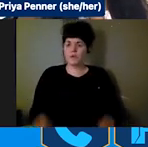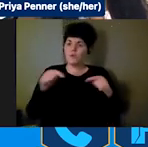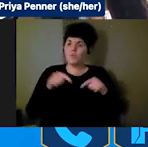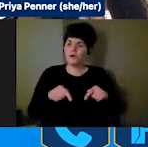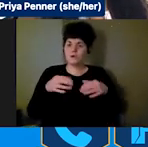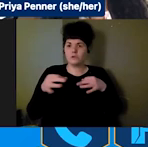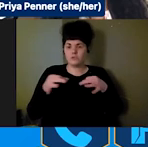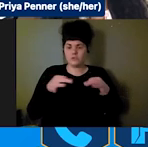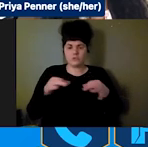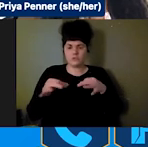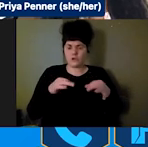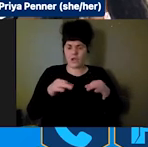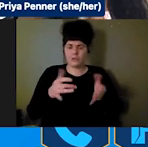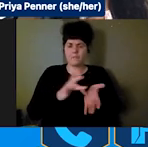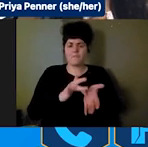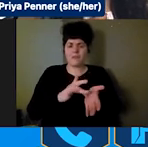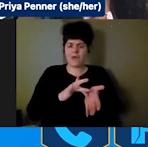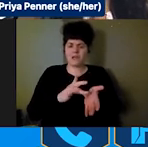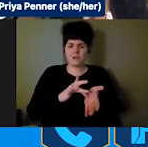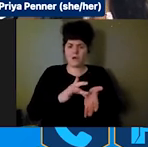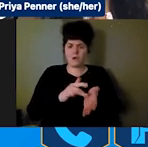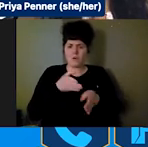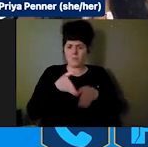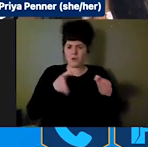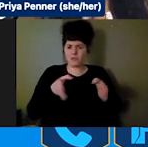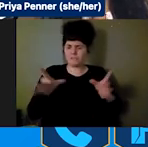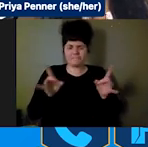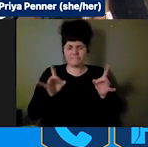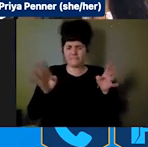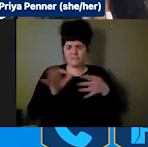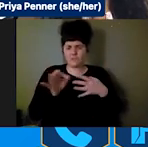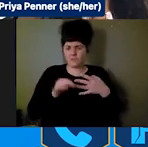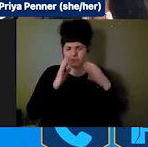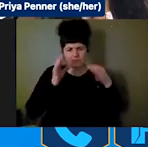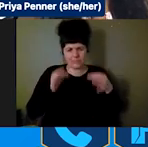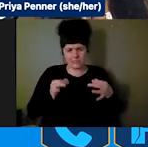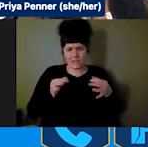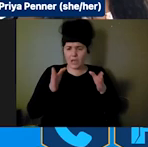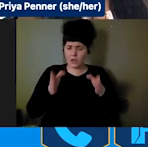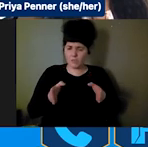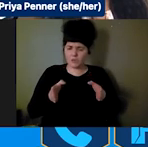made by medical personnel in a patient's quality of life, I couldn't help but think lives